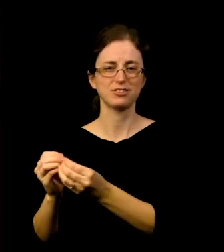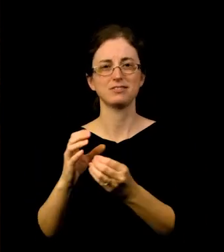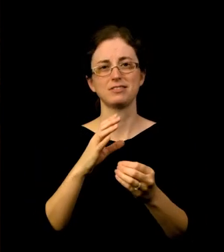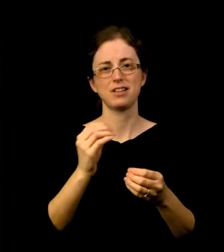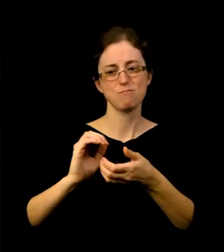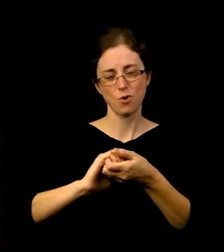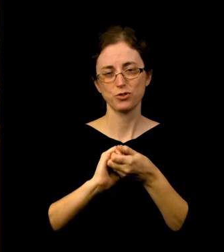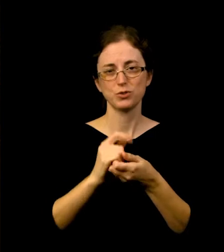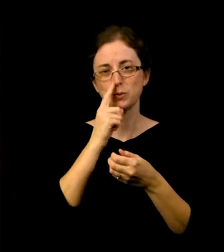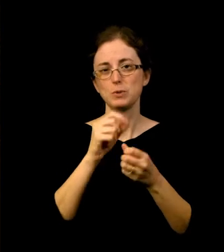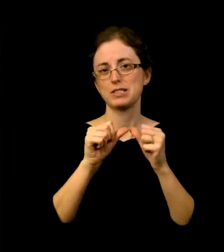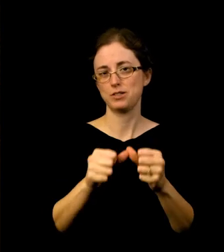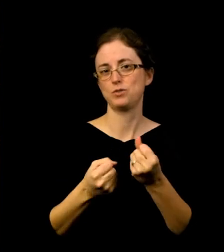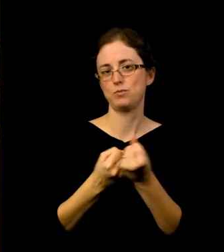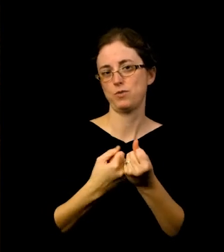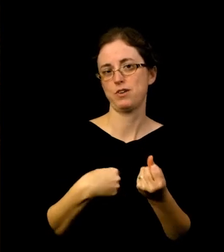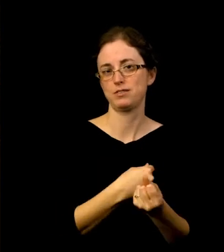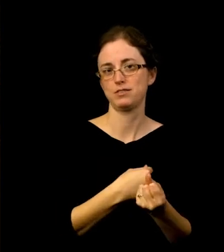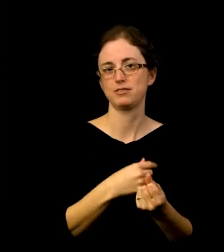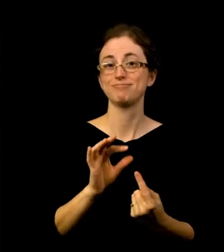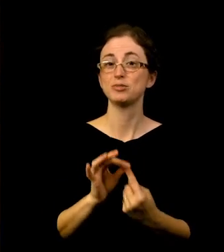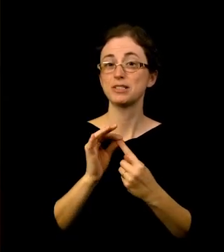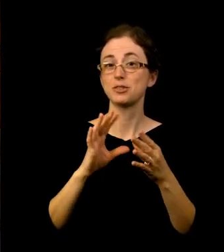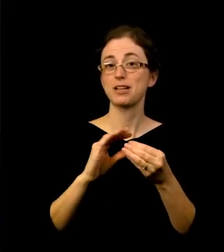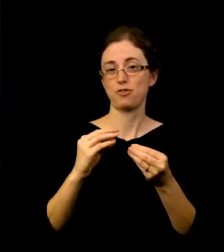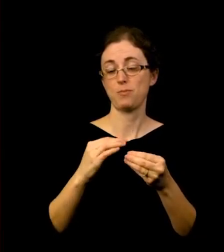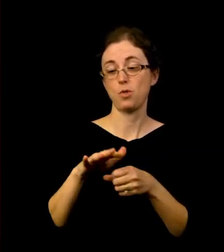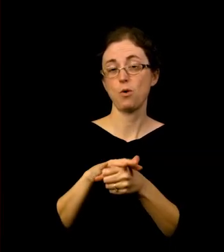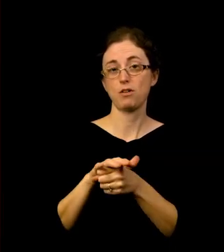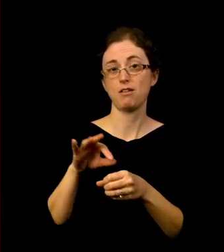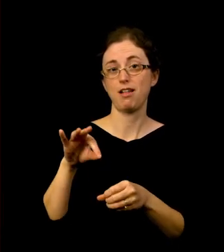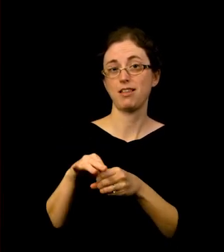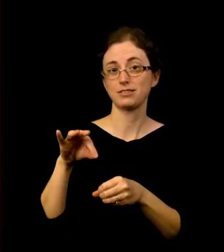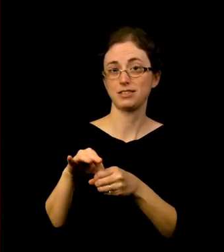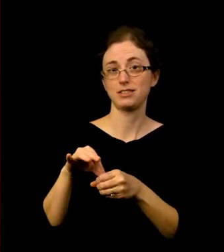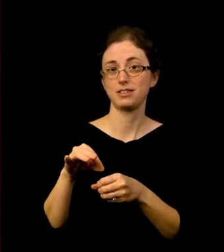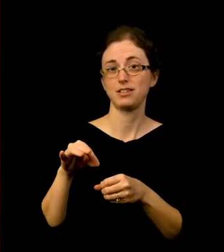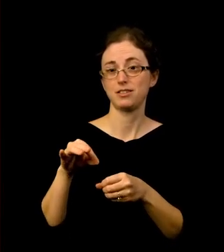Here’s a special message from our local elected officials. This is State Representative Janelle Bynum.